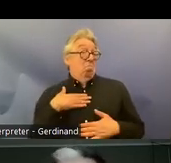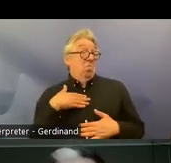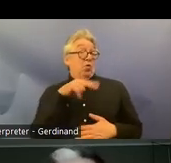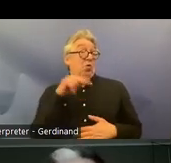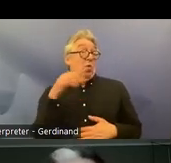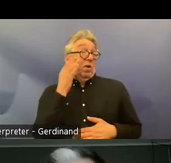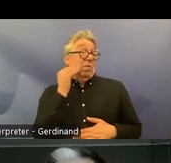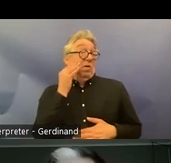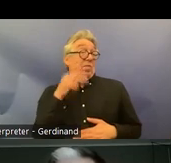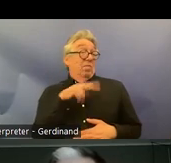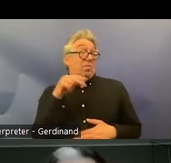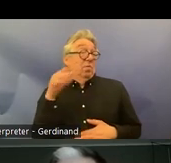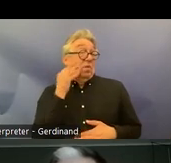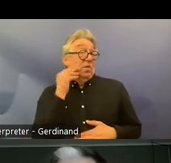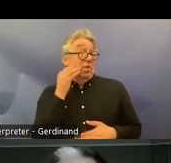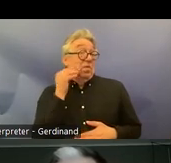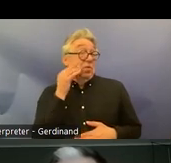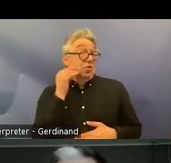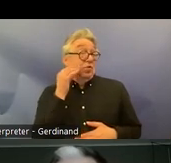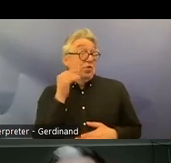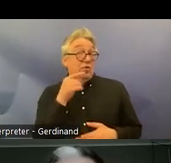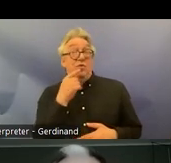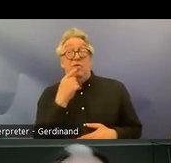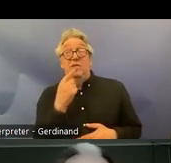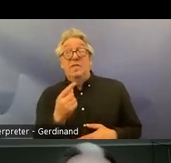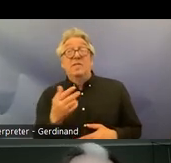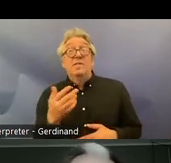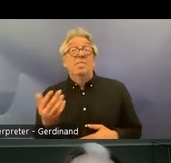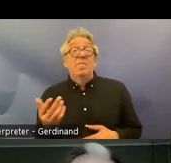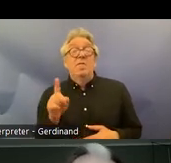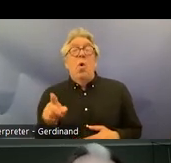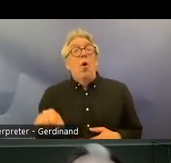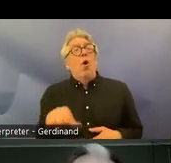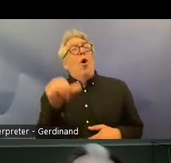um the uh when it comes to other conventions it